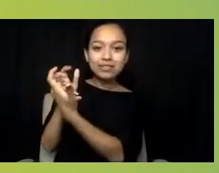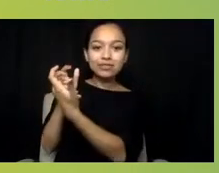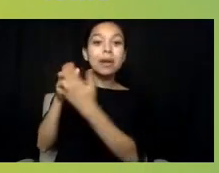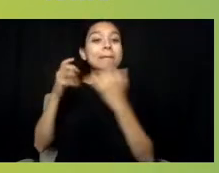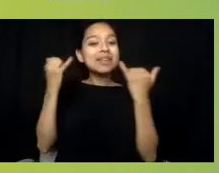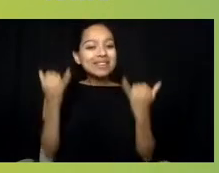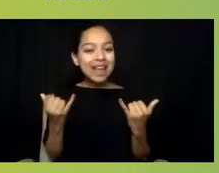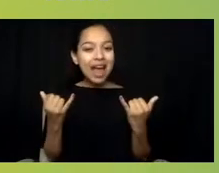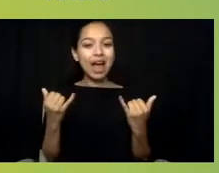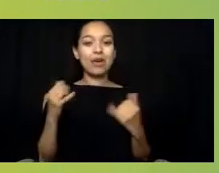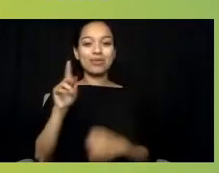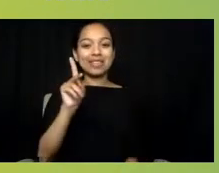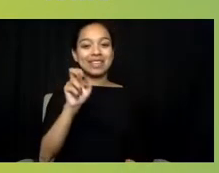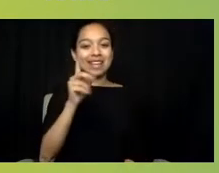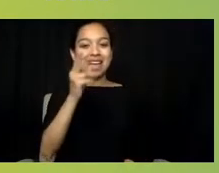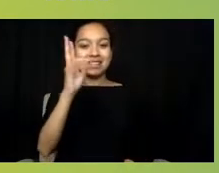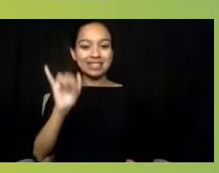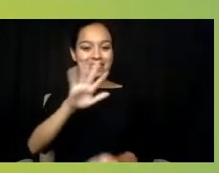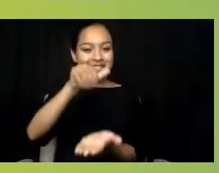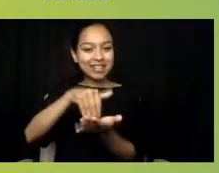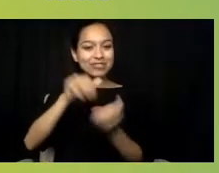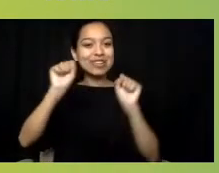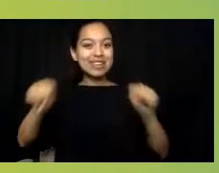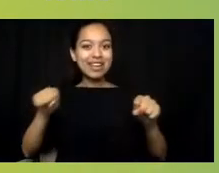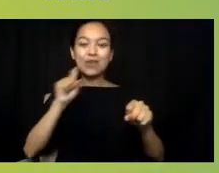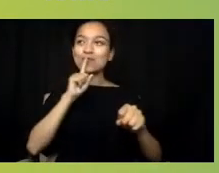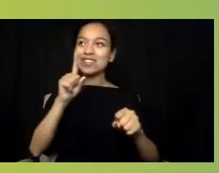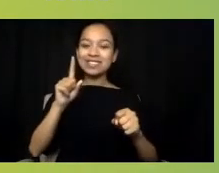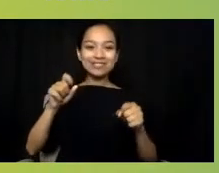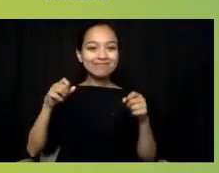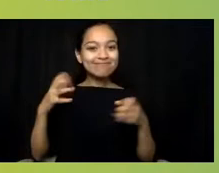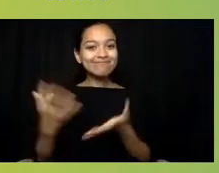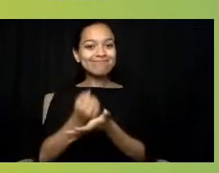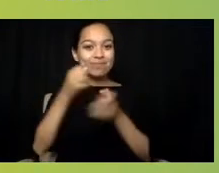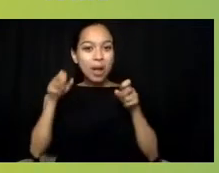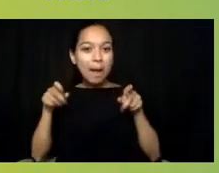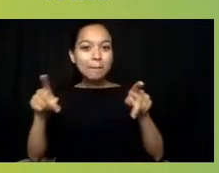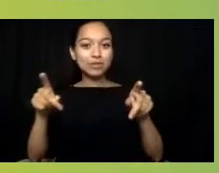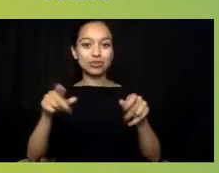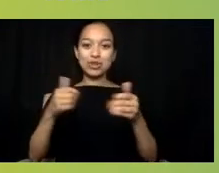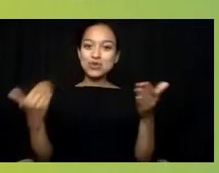This is an opportunity to really create a new system that is more just,